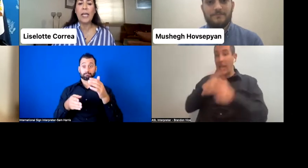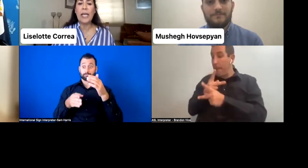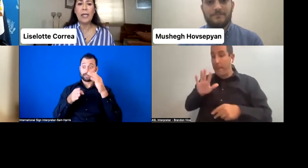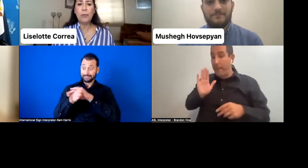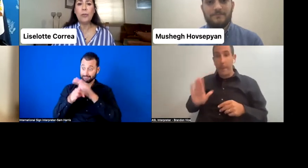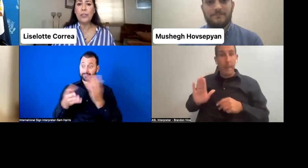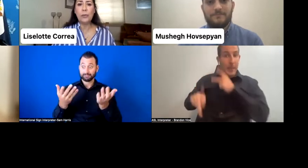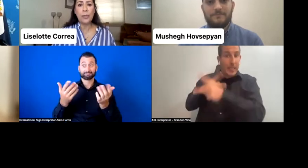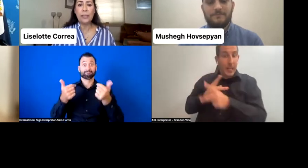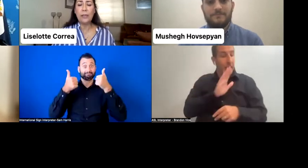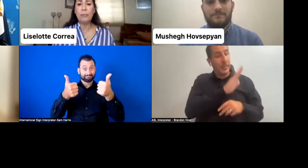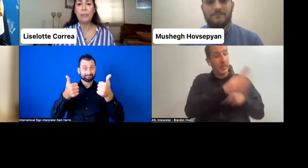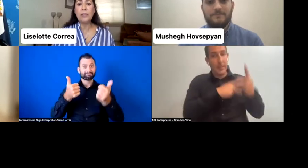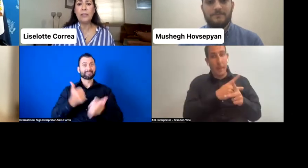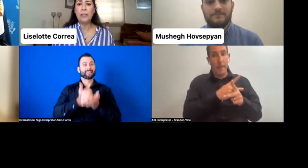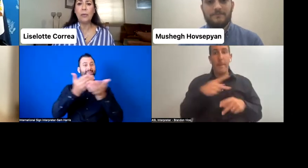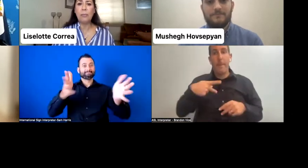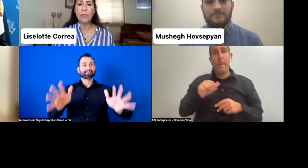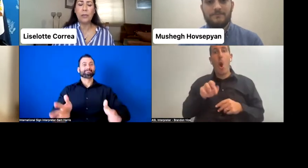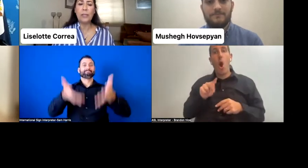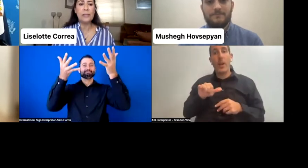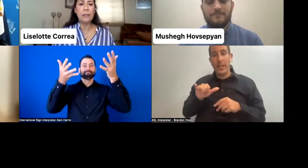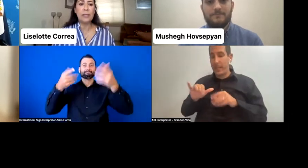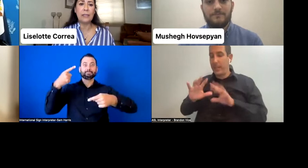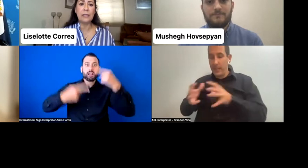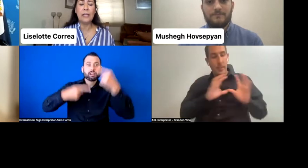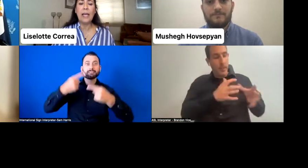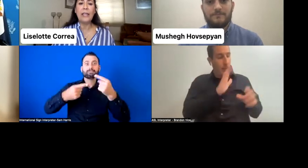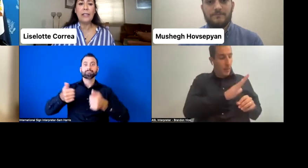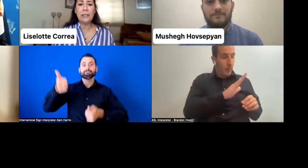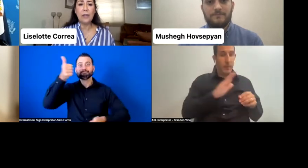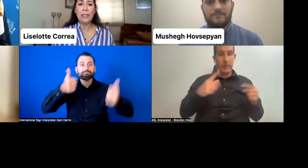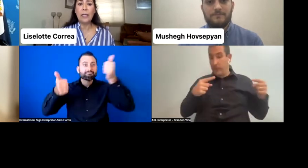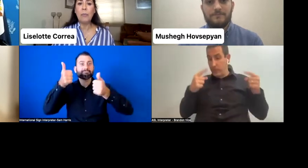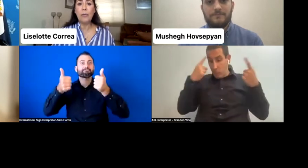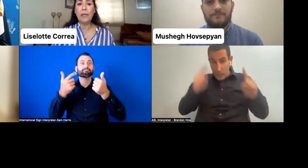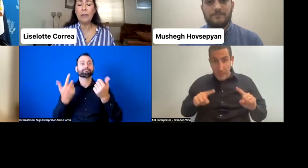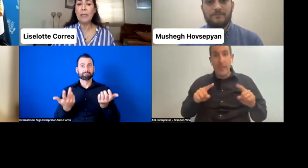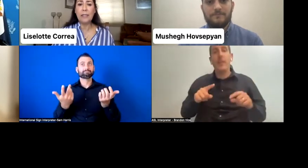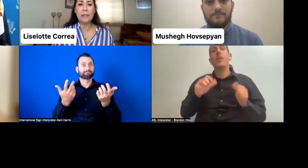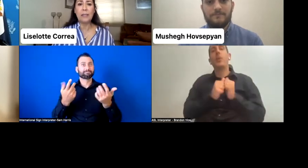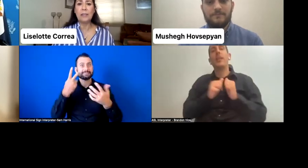aim to ensure in their representation of persons with disabilities identifying among their militants